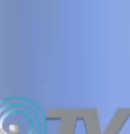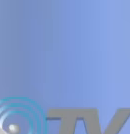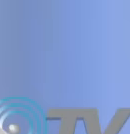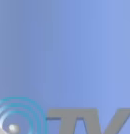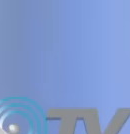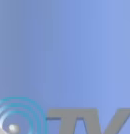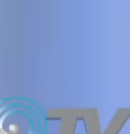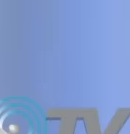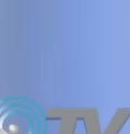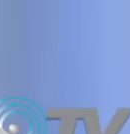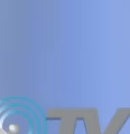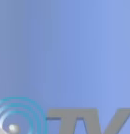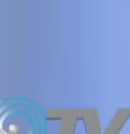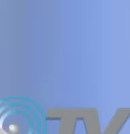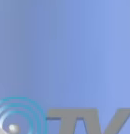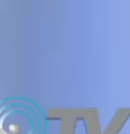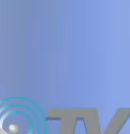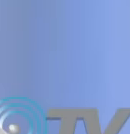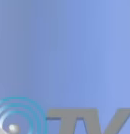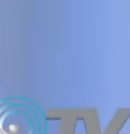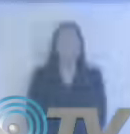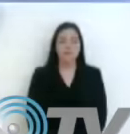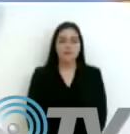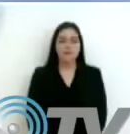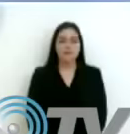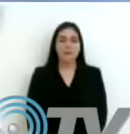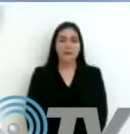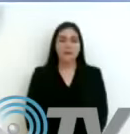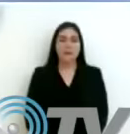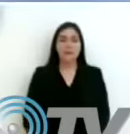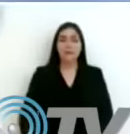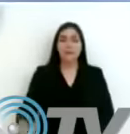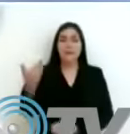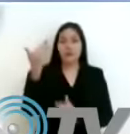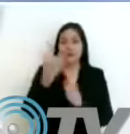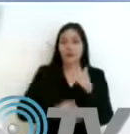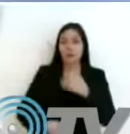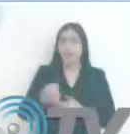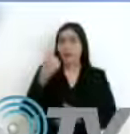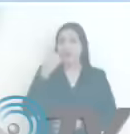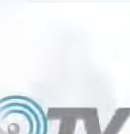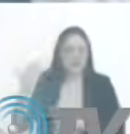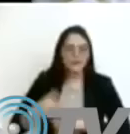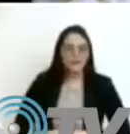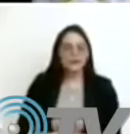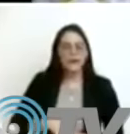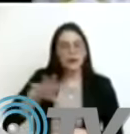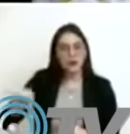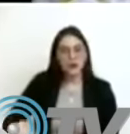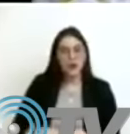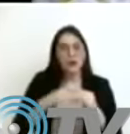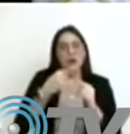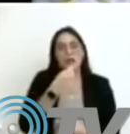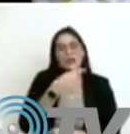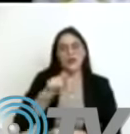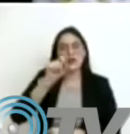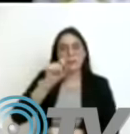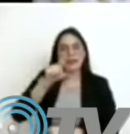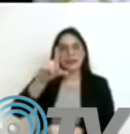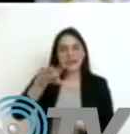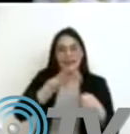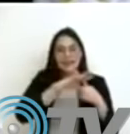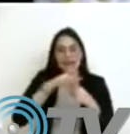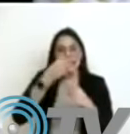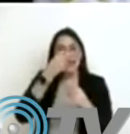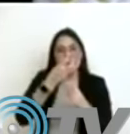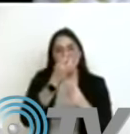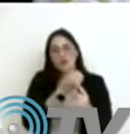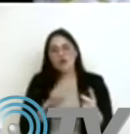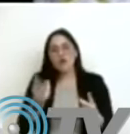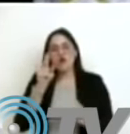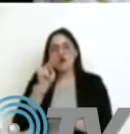senator from MC you kidnapped them a total of 127 votes of which 86 are in